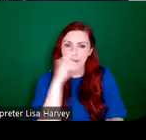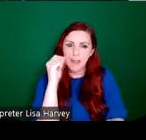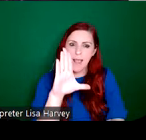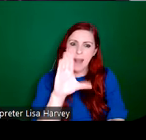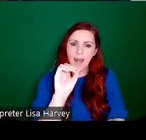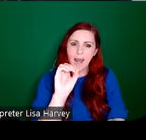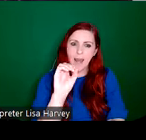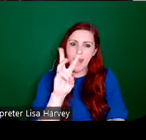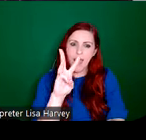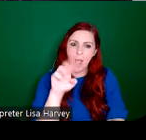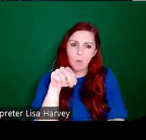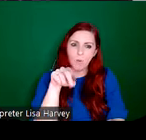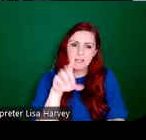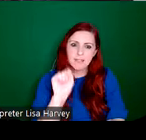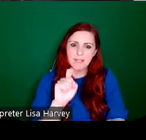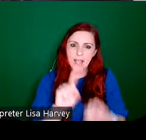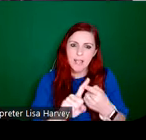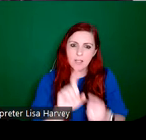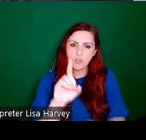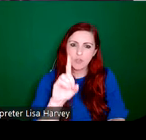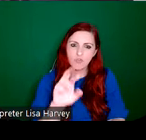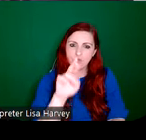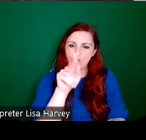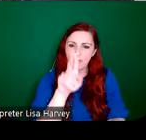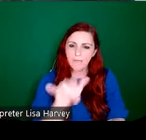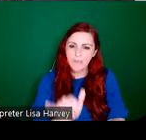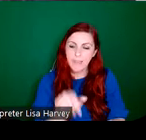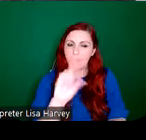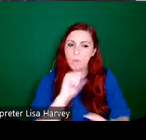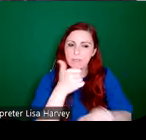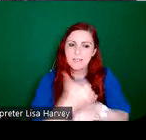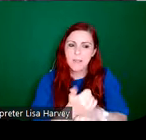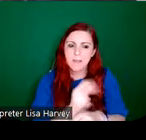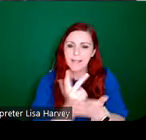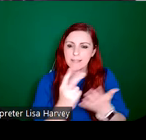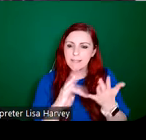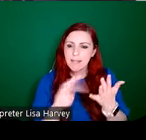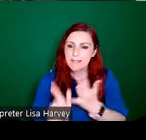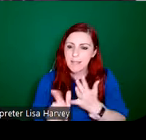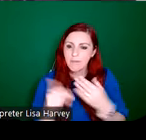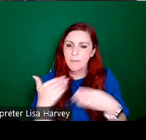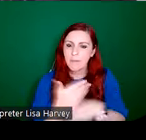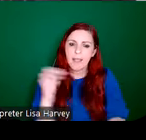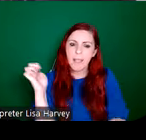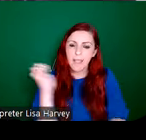Lowndes and Drury was established in 1897 by an English suffragist and stained